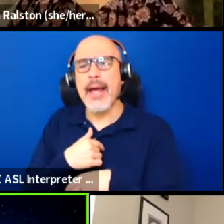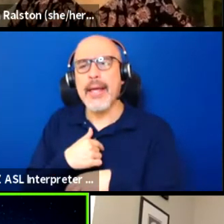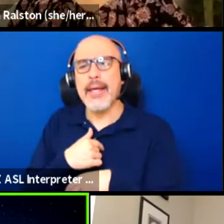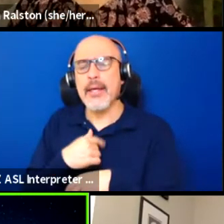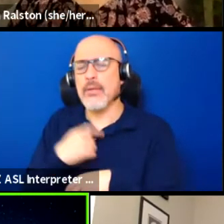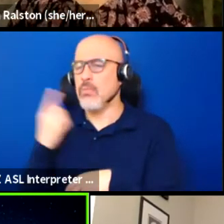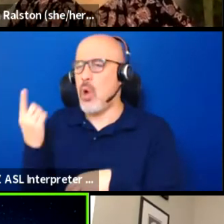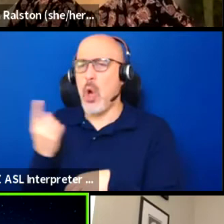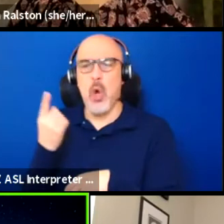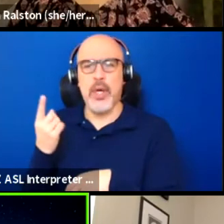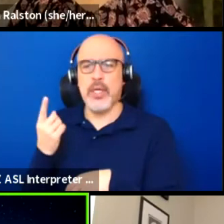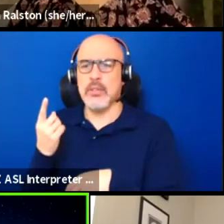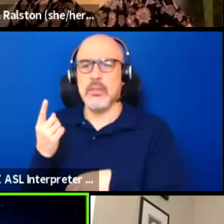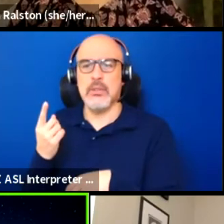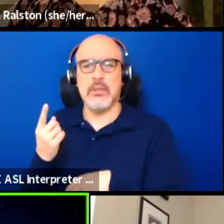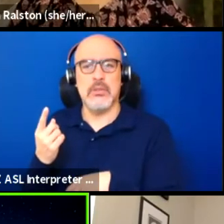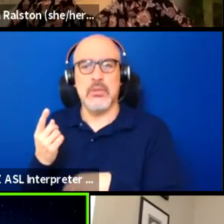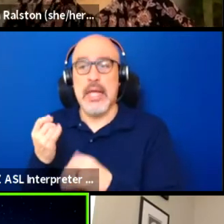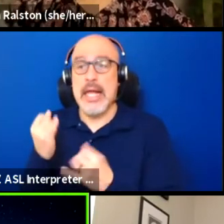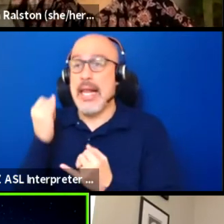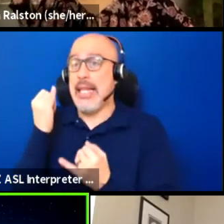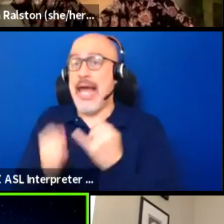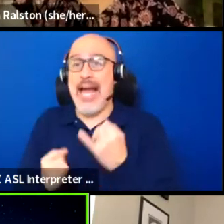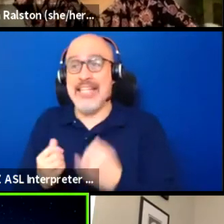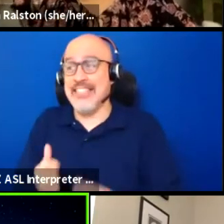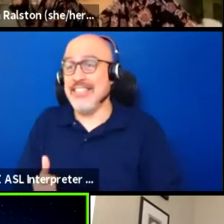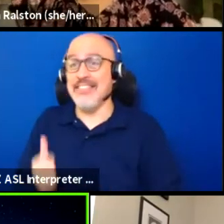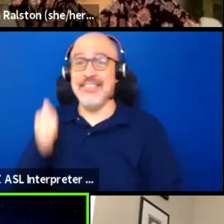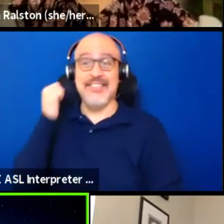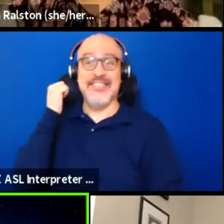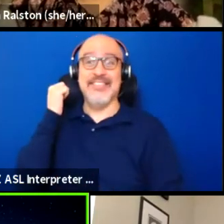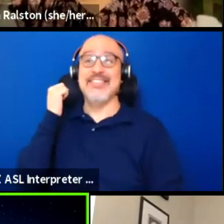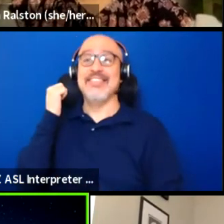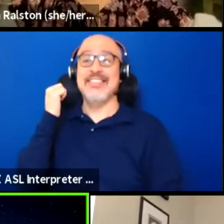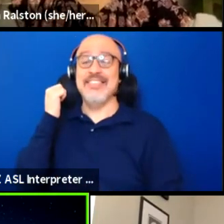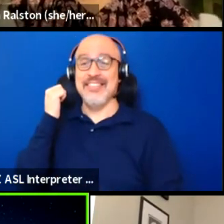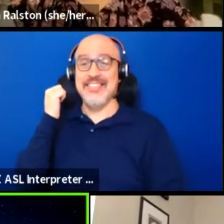I sit the last seat on the row where I'm by the steps,